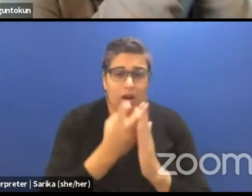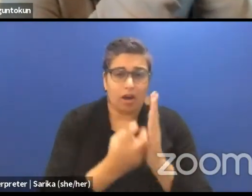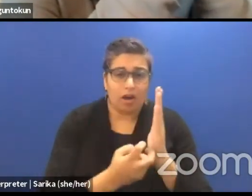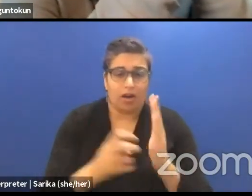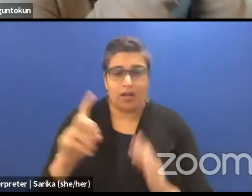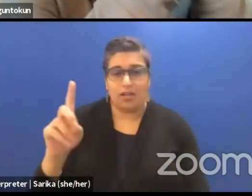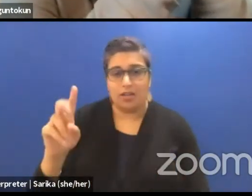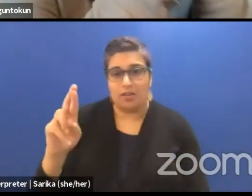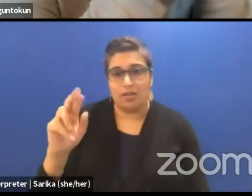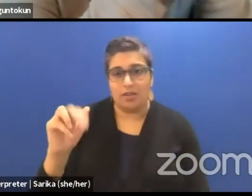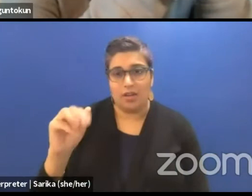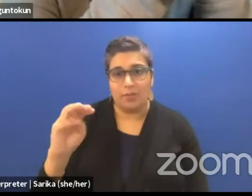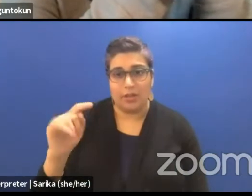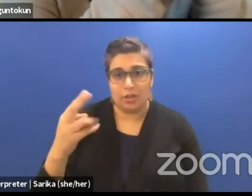as a curator and programmer,